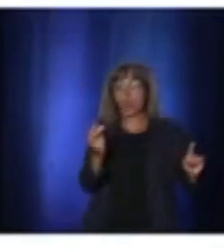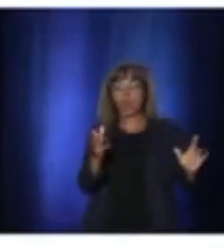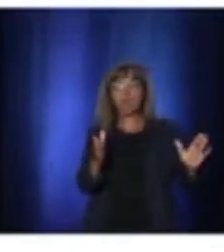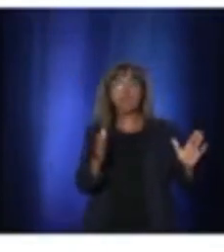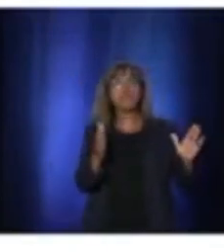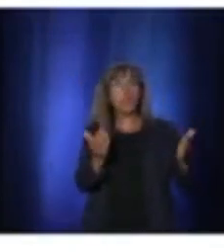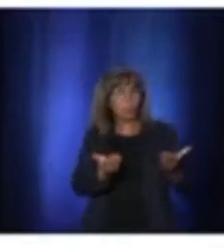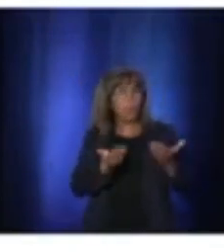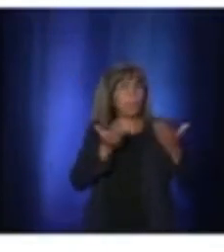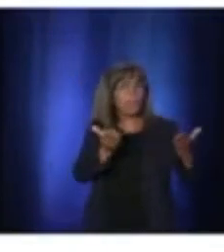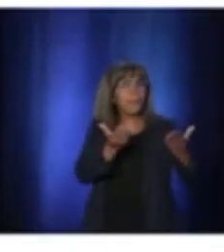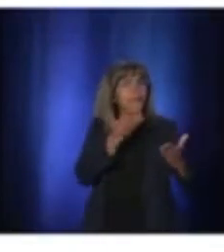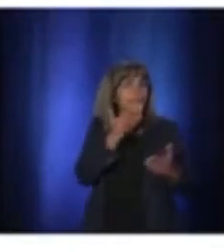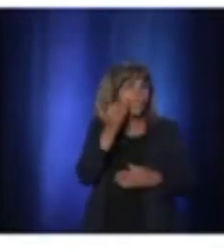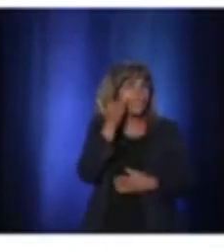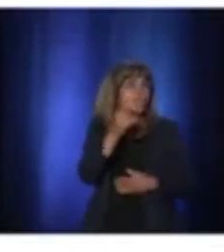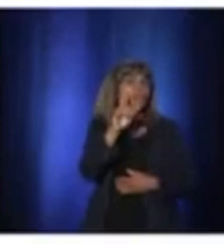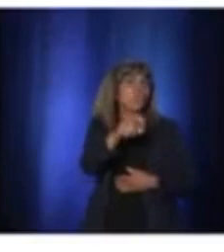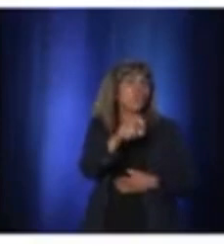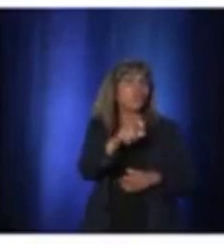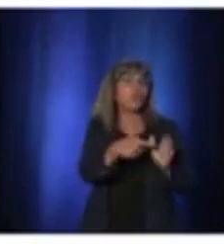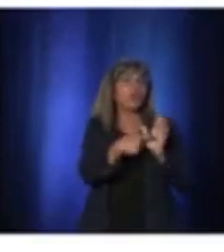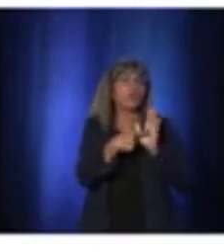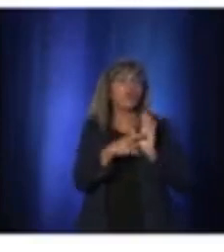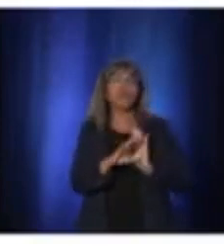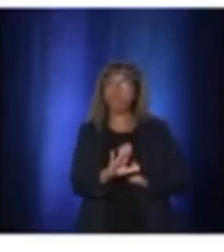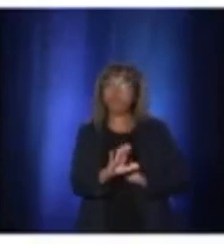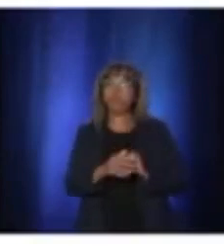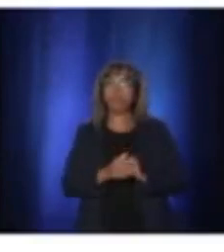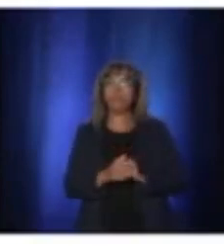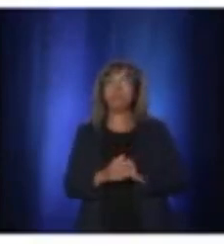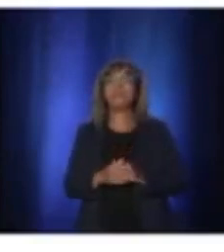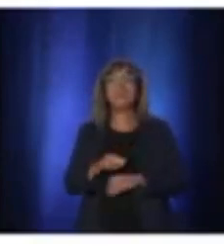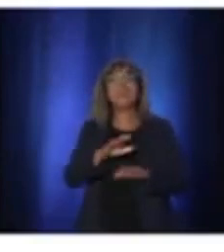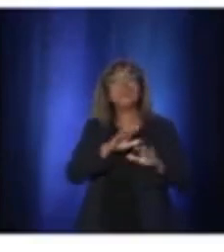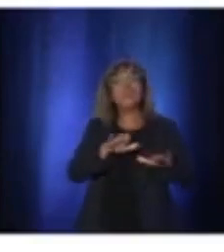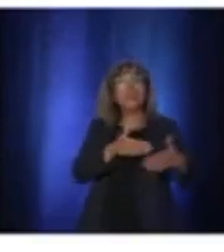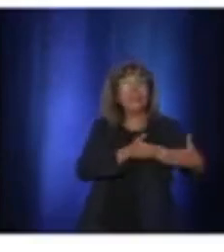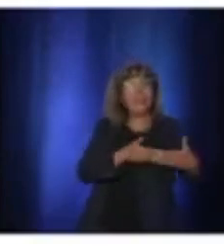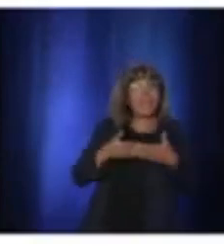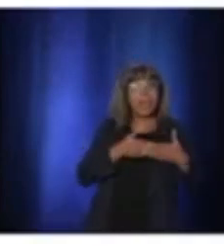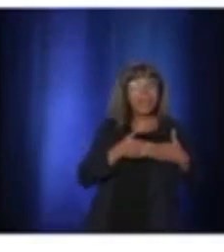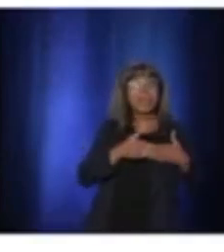Children under two years old shouldn't wear a mask.